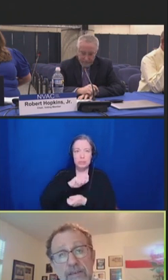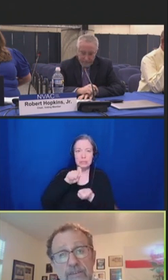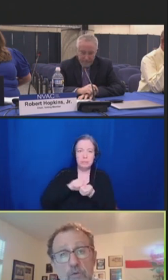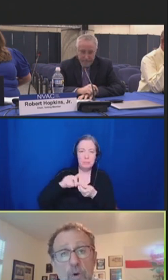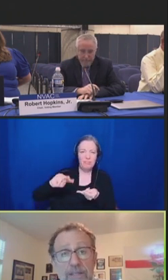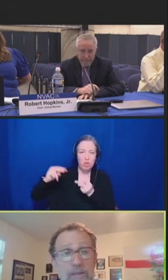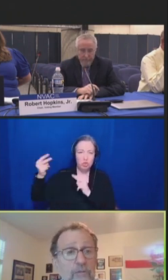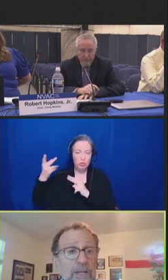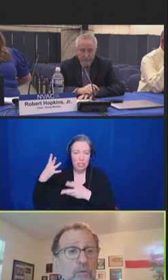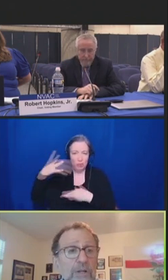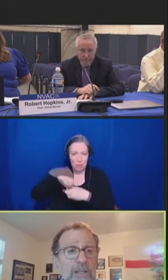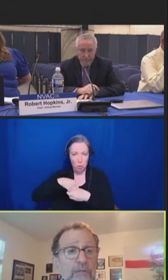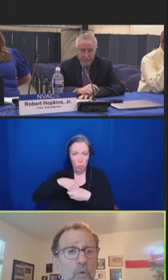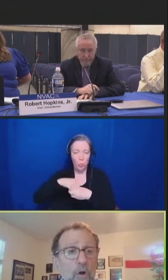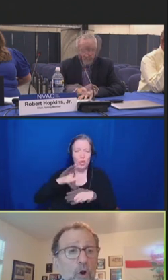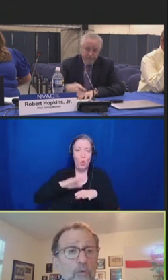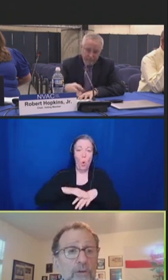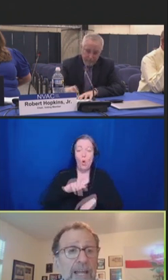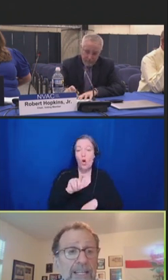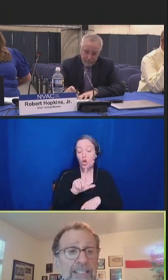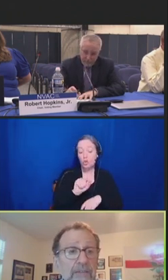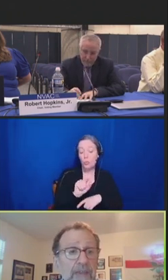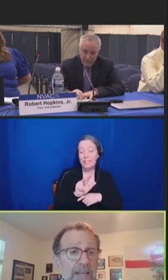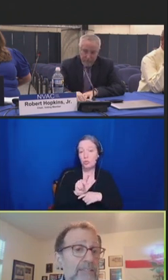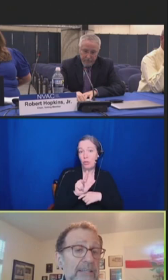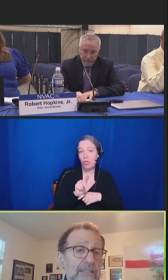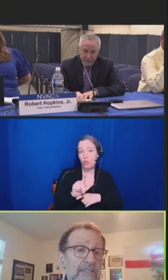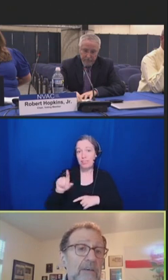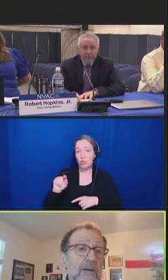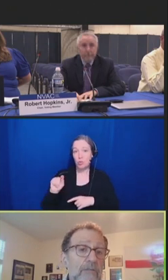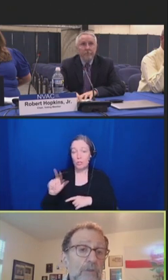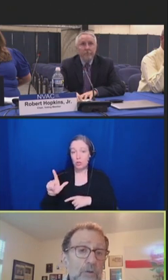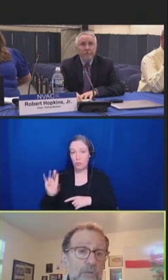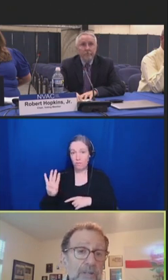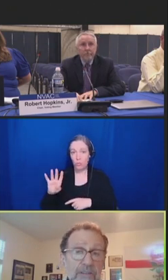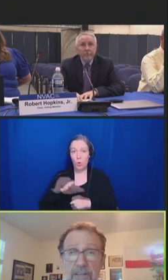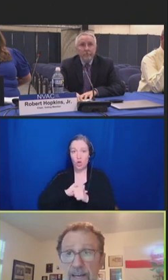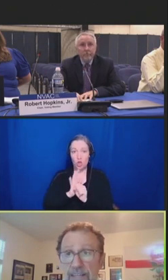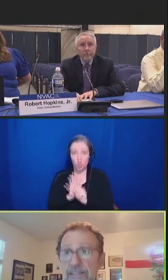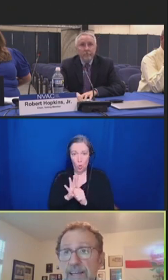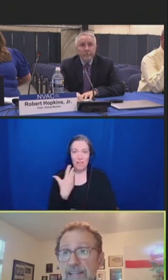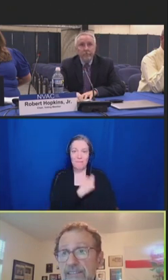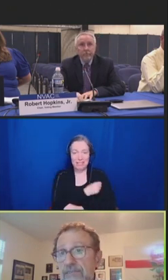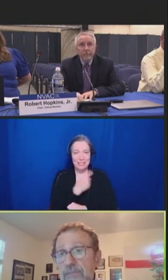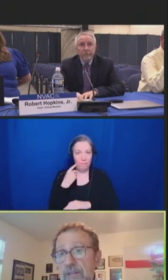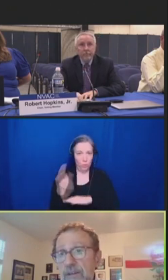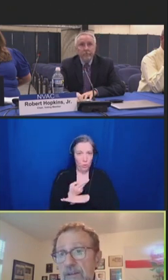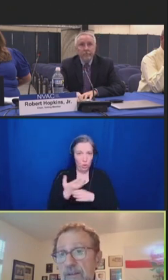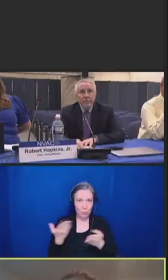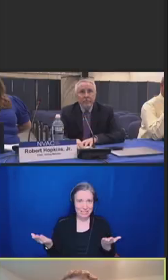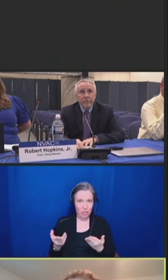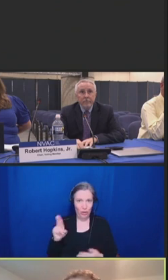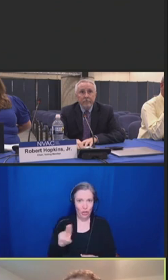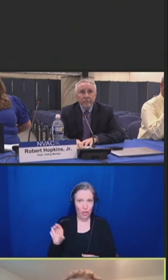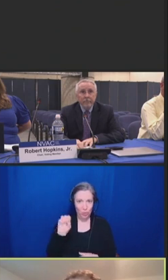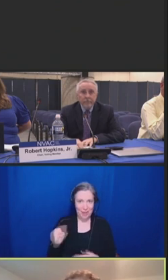in the '23-'24 COVID-19 vaccines for use in the United States. Thank you very much.